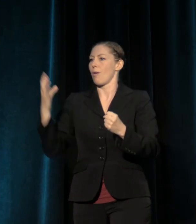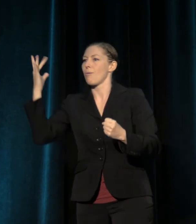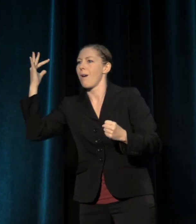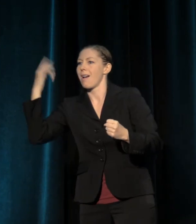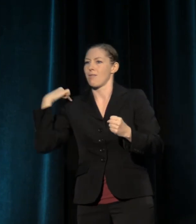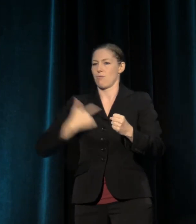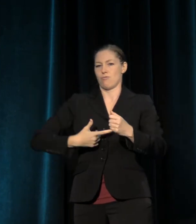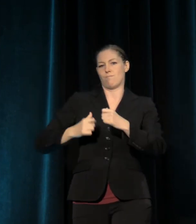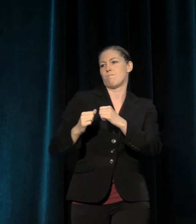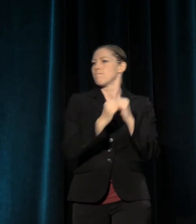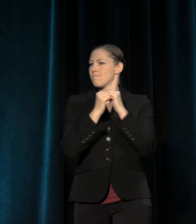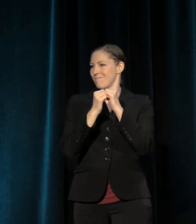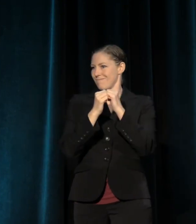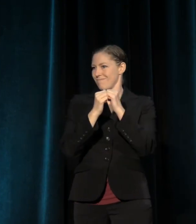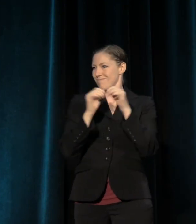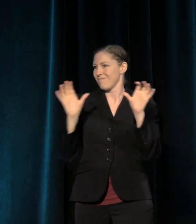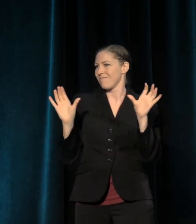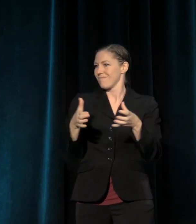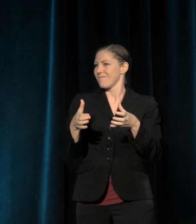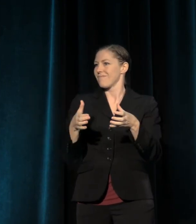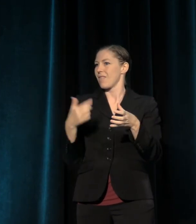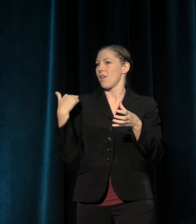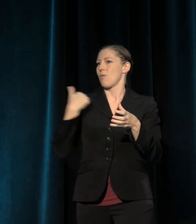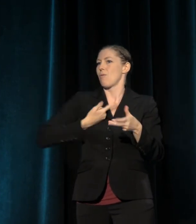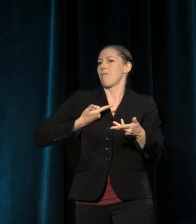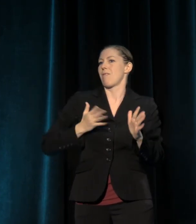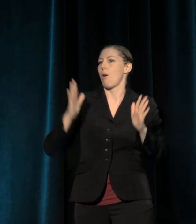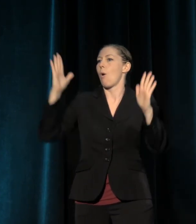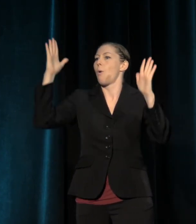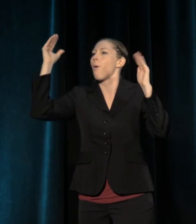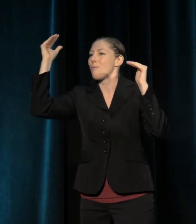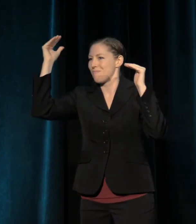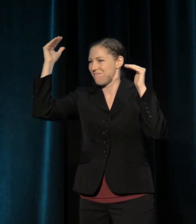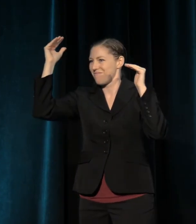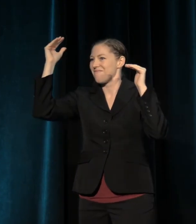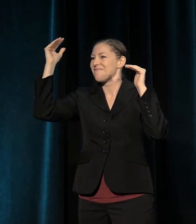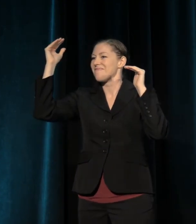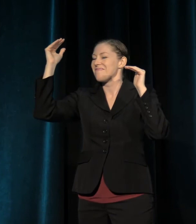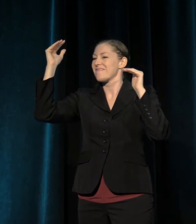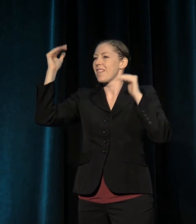and gives us hope. We need you.